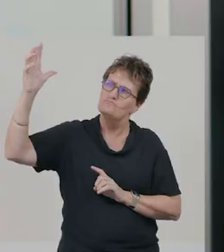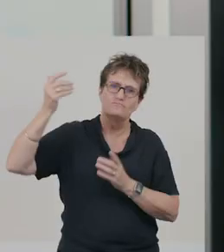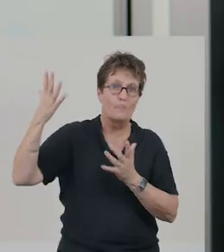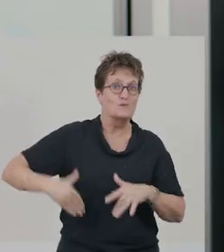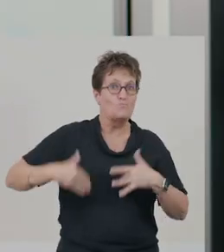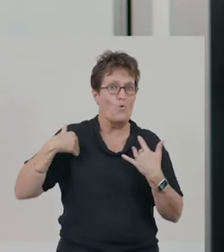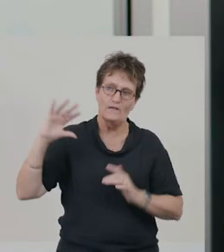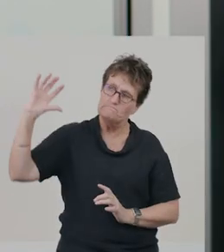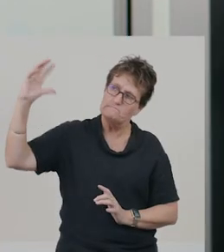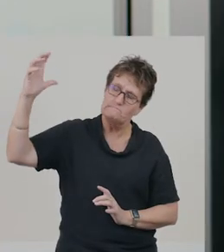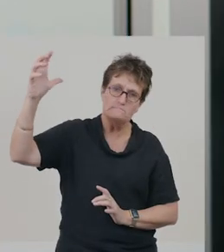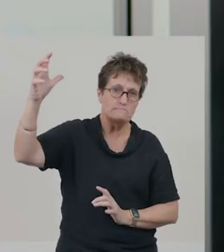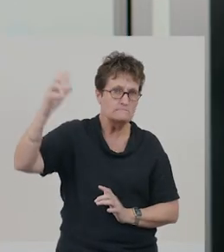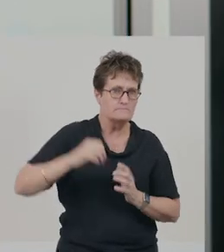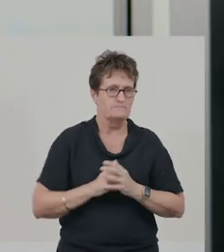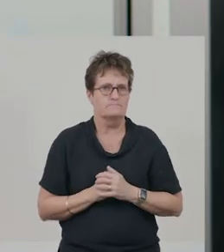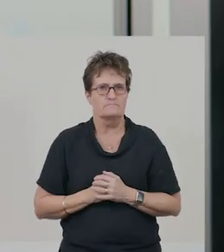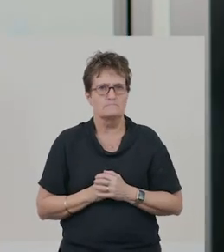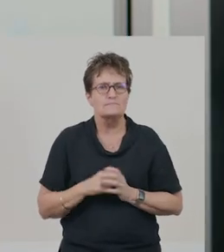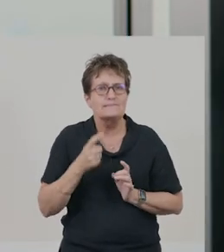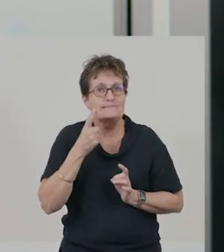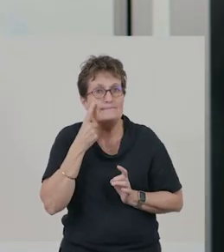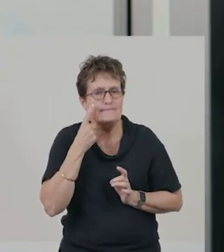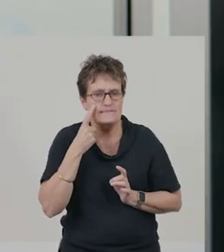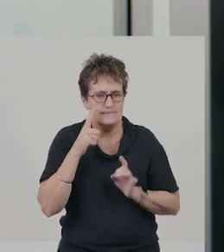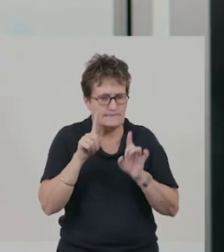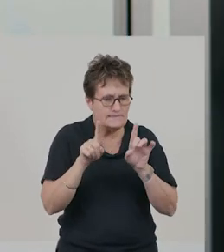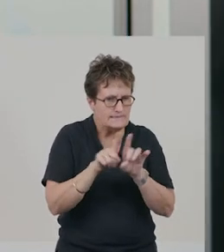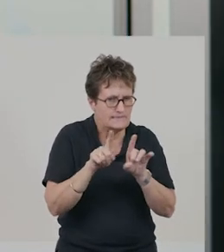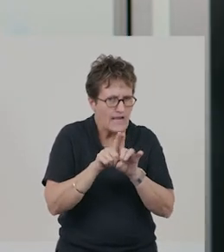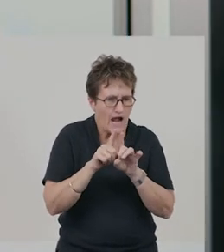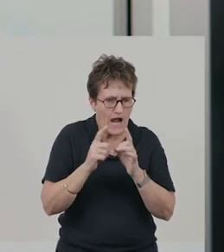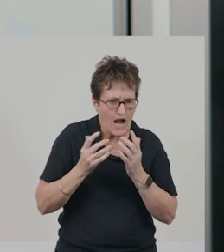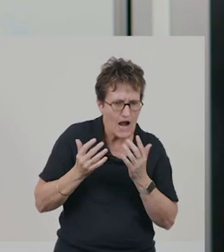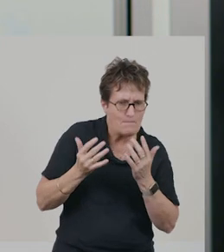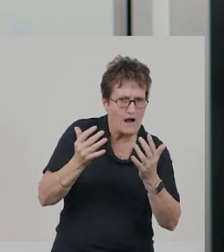So, let's find out whether the same amount of heat energy has transferred,